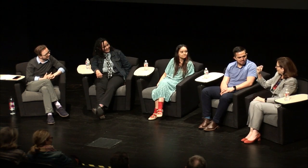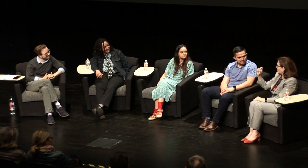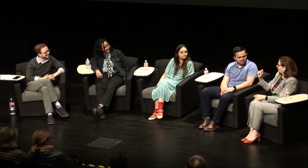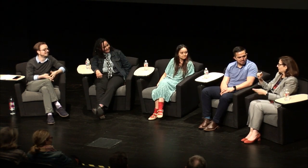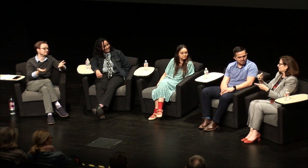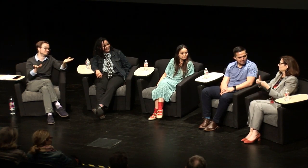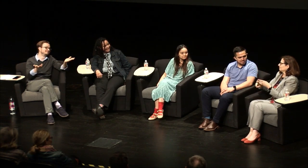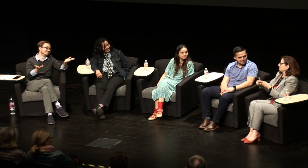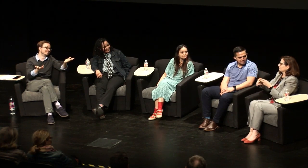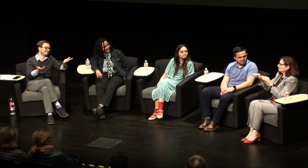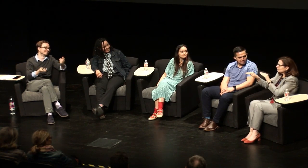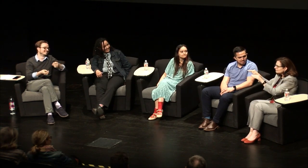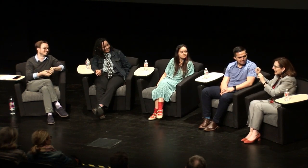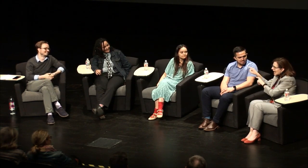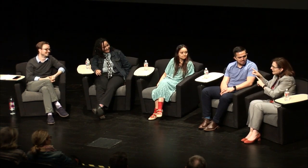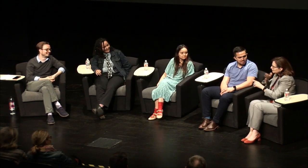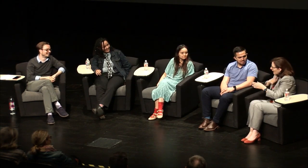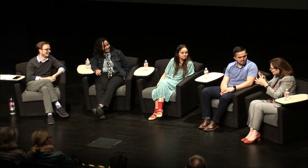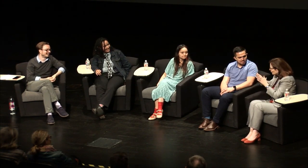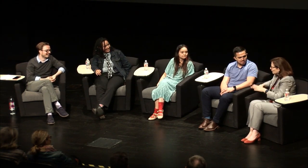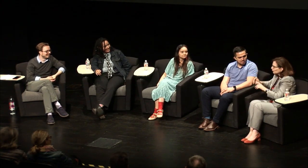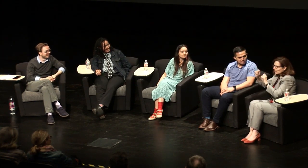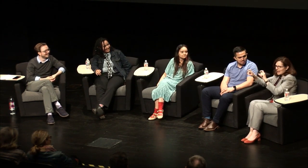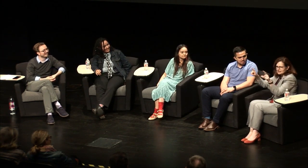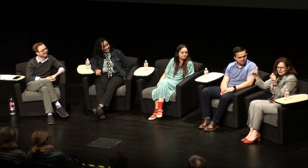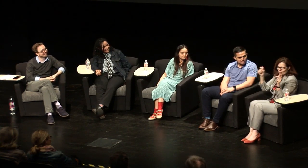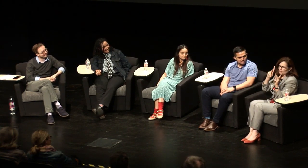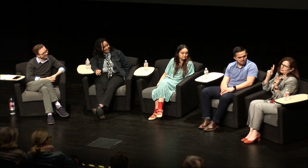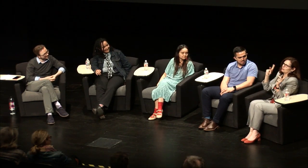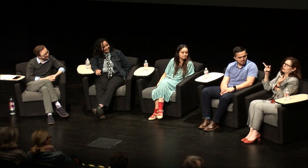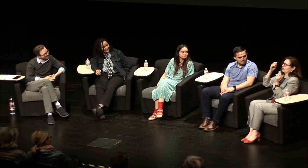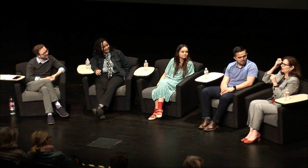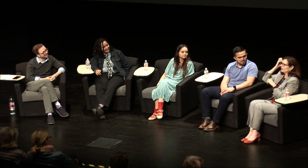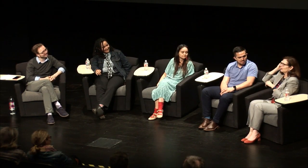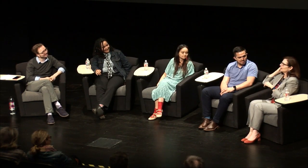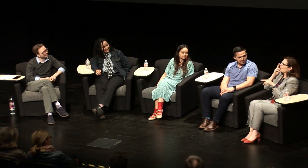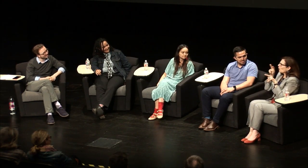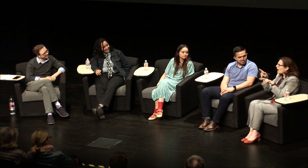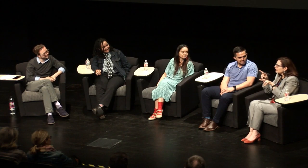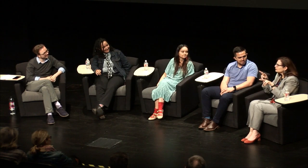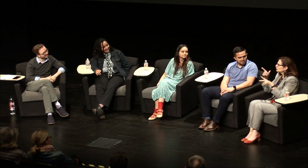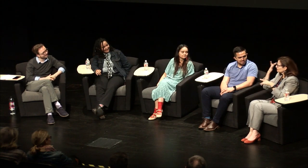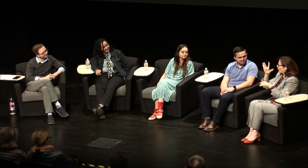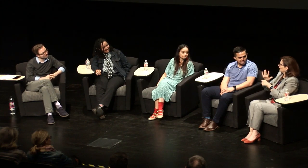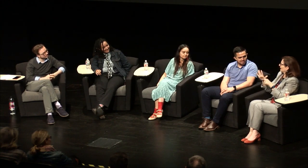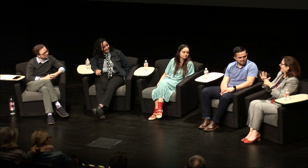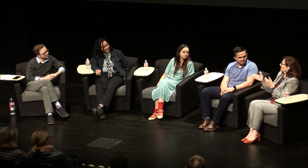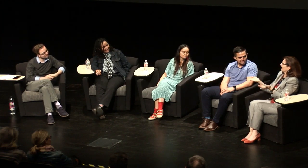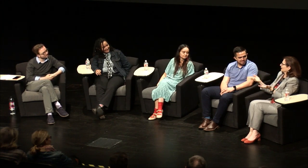out - google it, ask a friend, ask the interpreter, ask other people. I mean